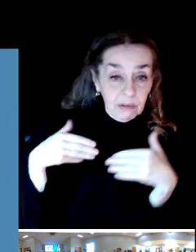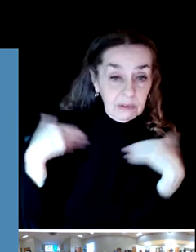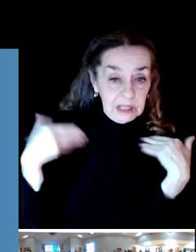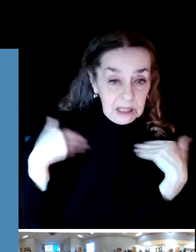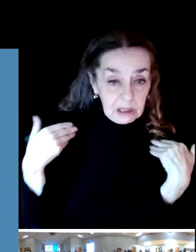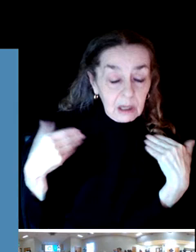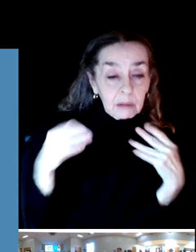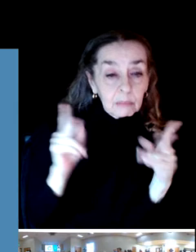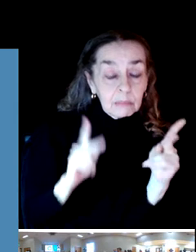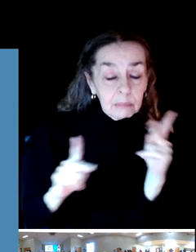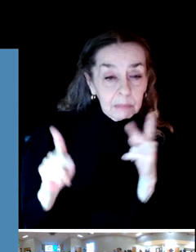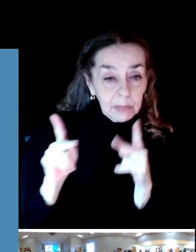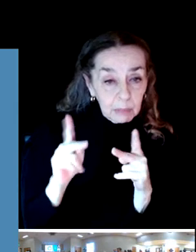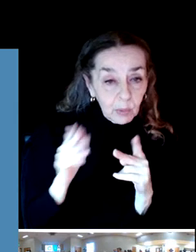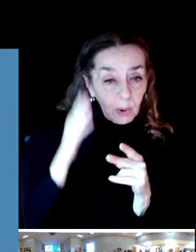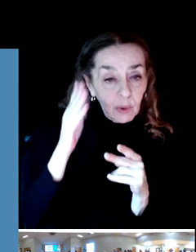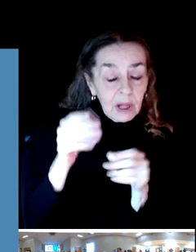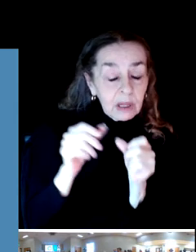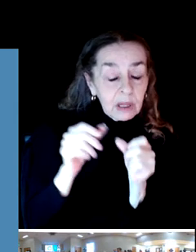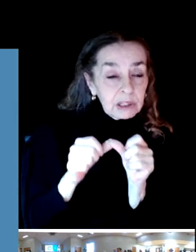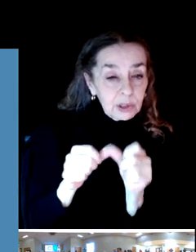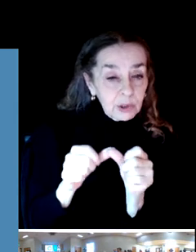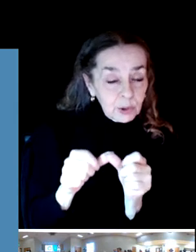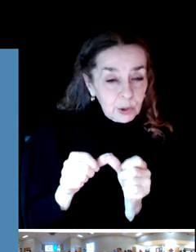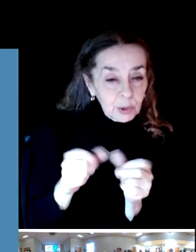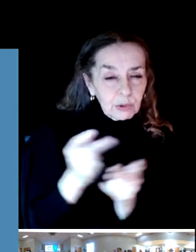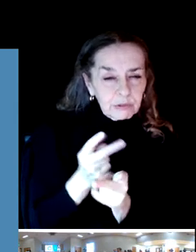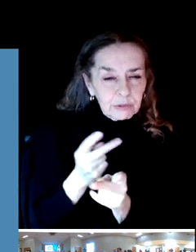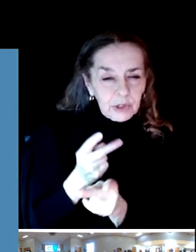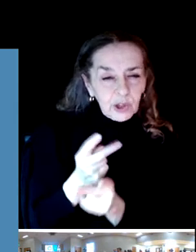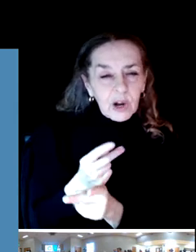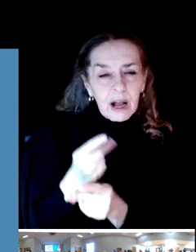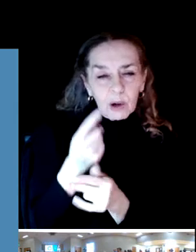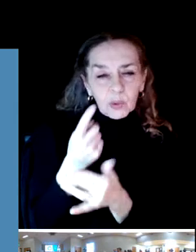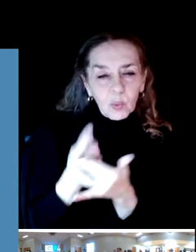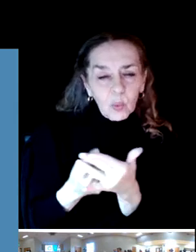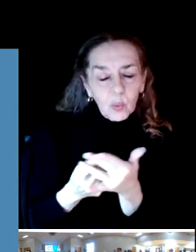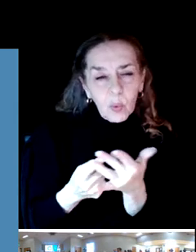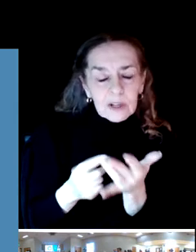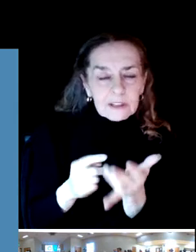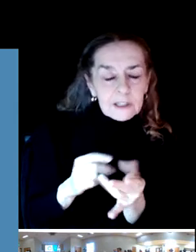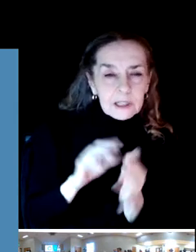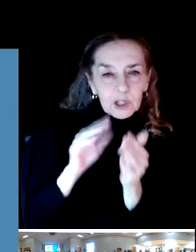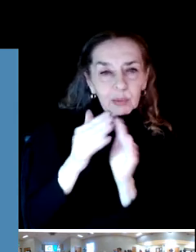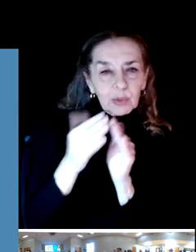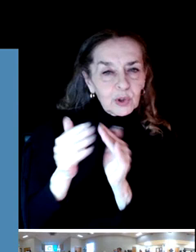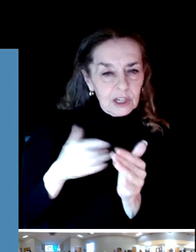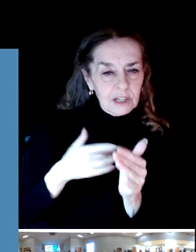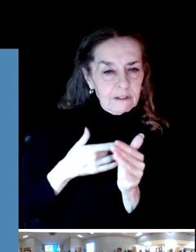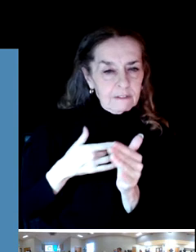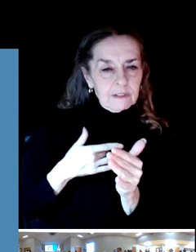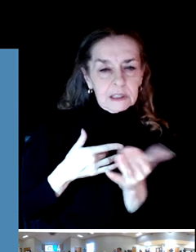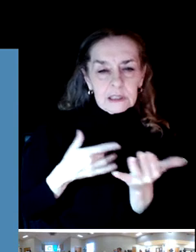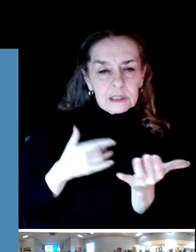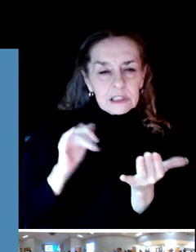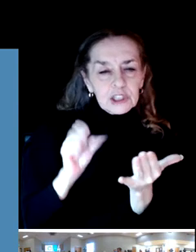We will continue to figure out what the pulse of the community is so that we can truly understand